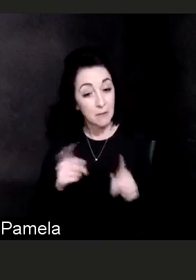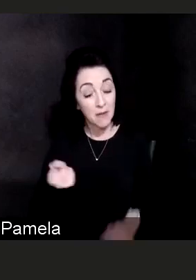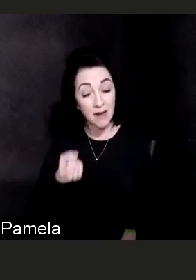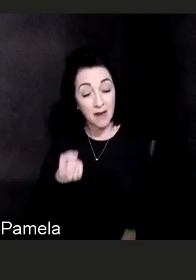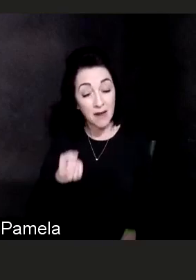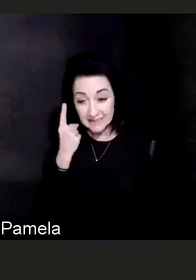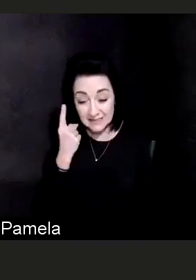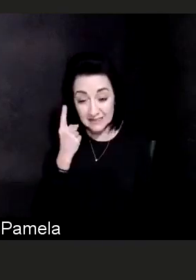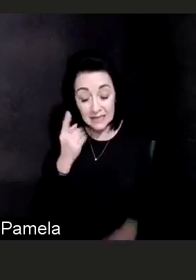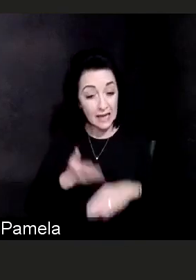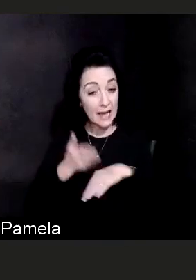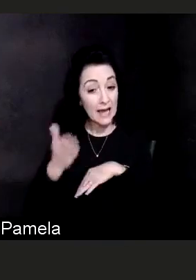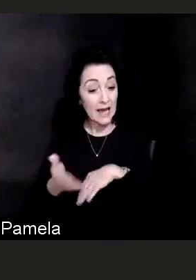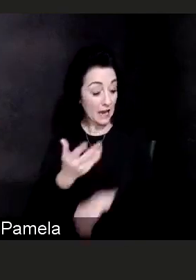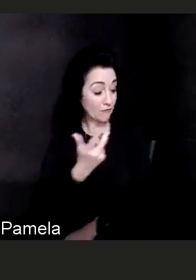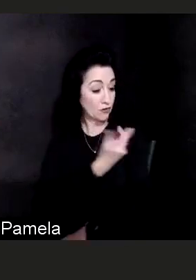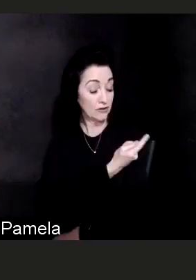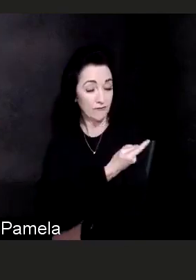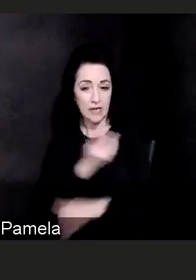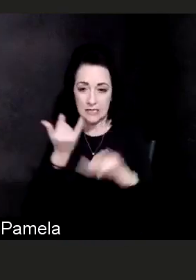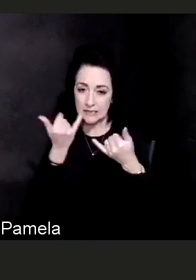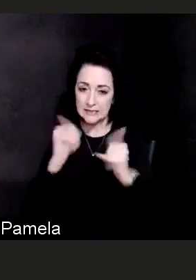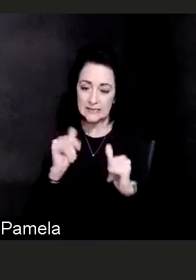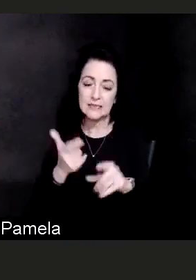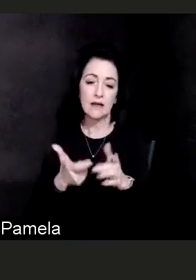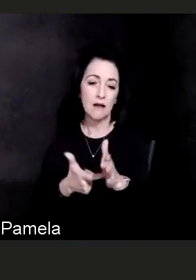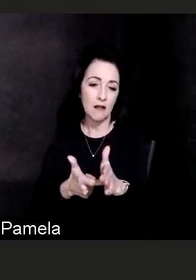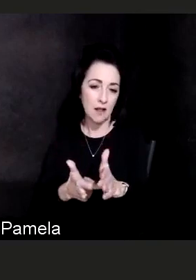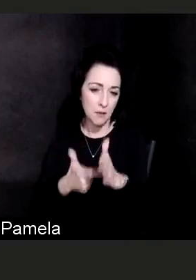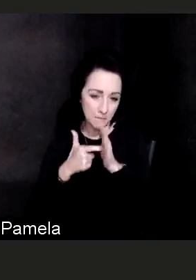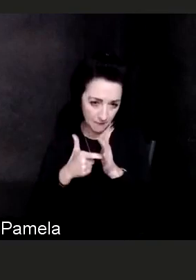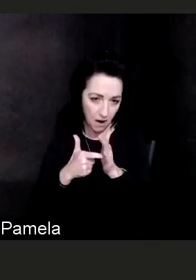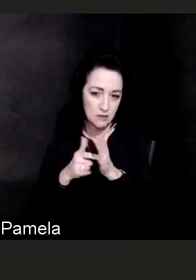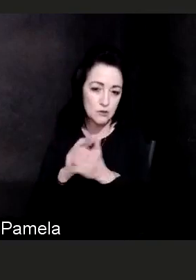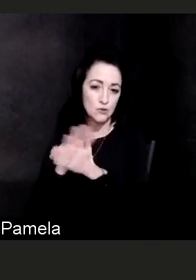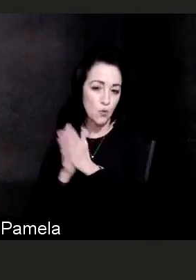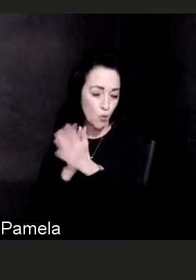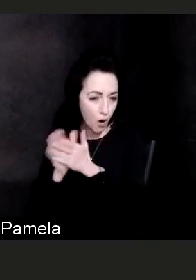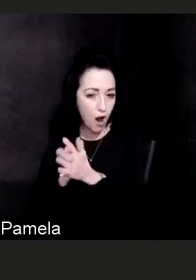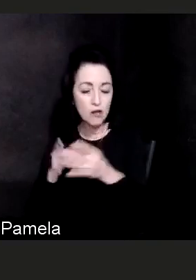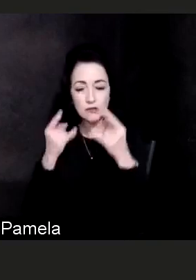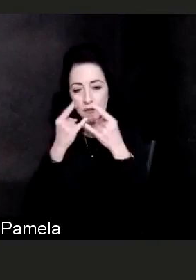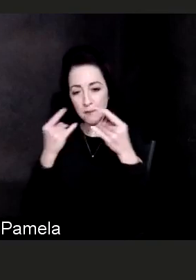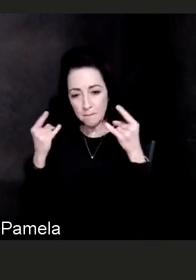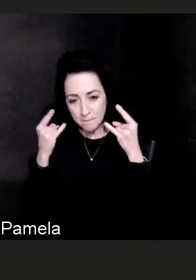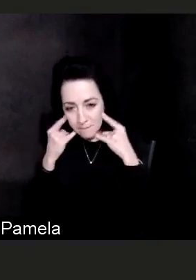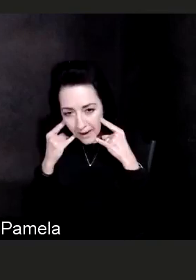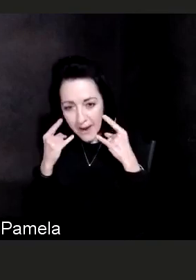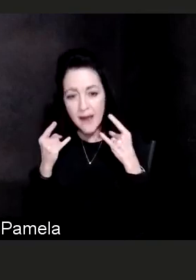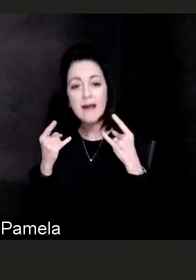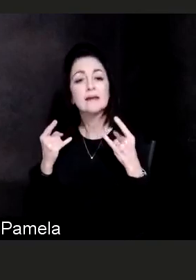The vaccine and the point of the vaccine is to make sure that if you were to become infected